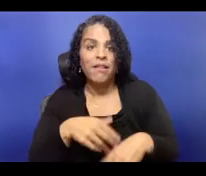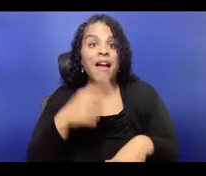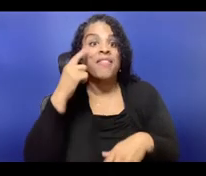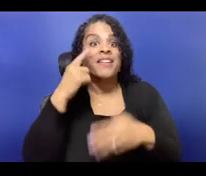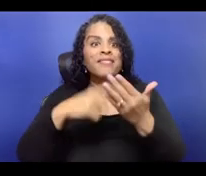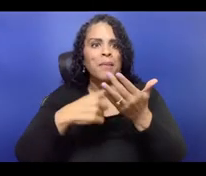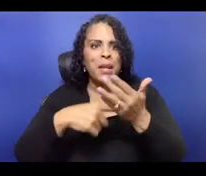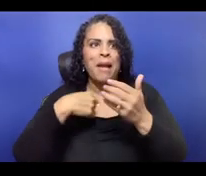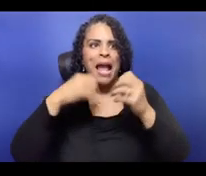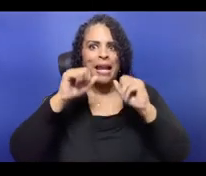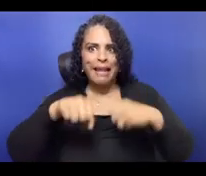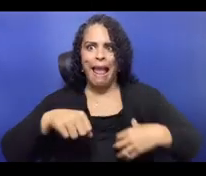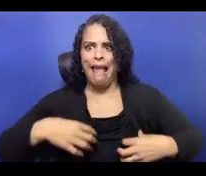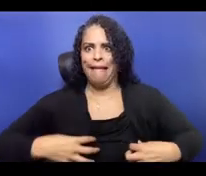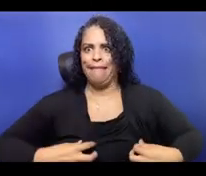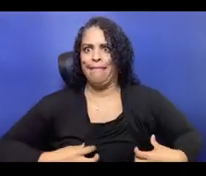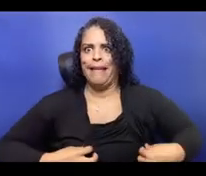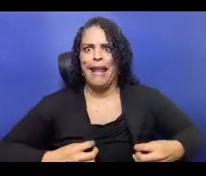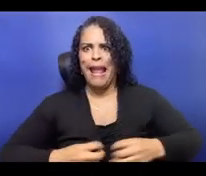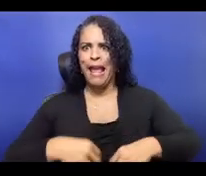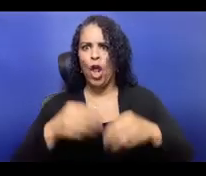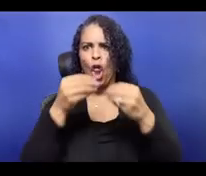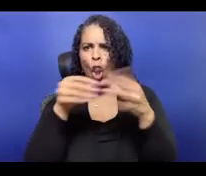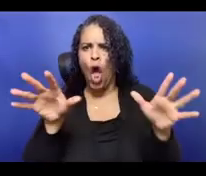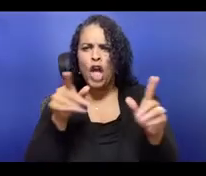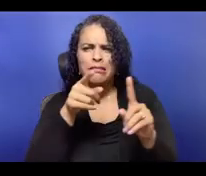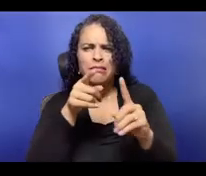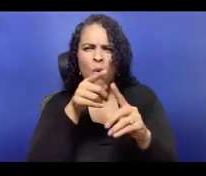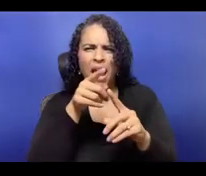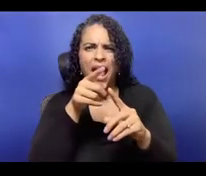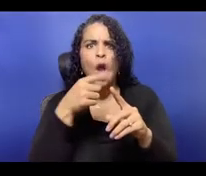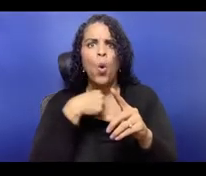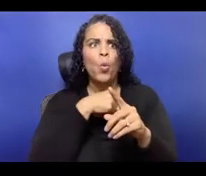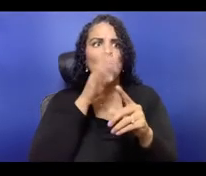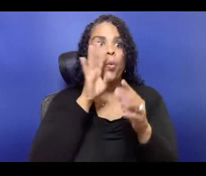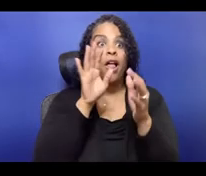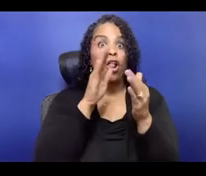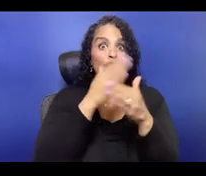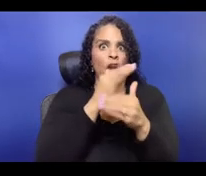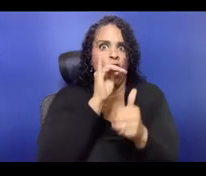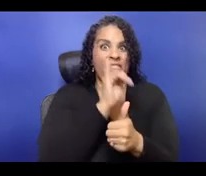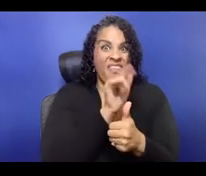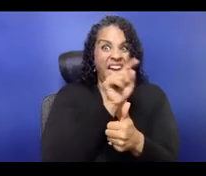"Really there's no math involved." But yeah, so going back to values for a second,